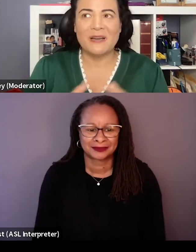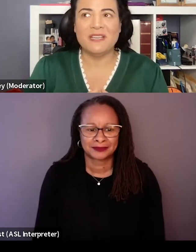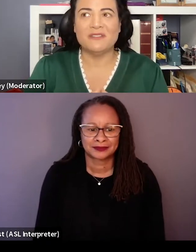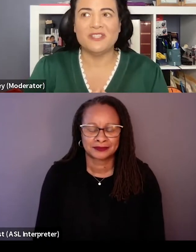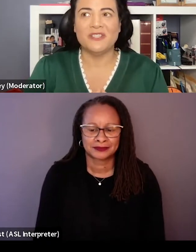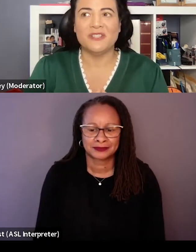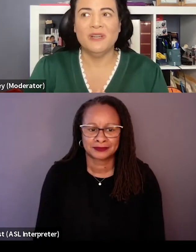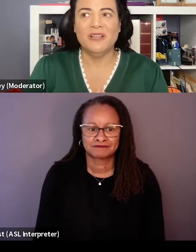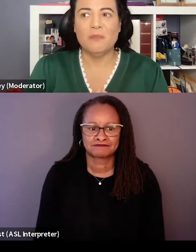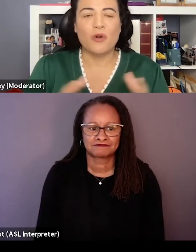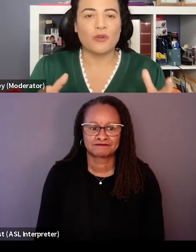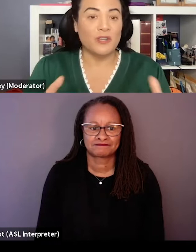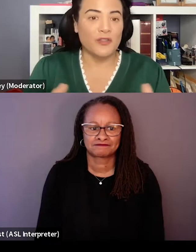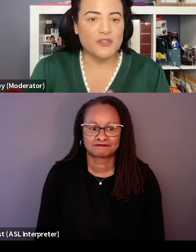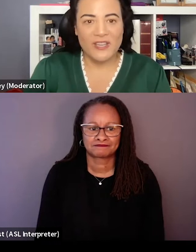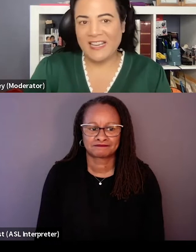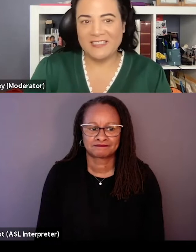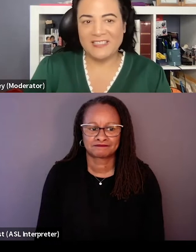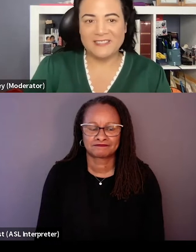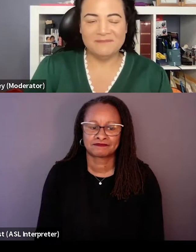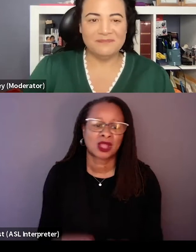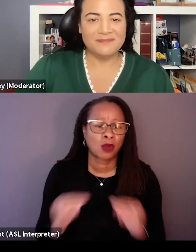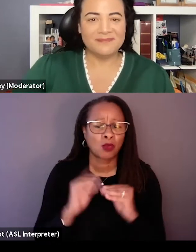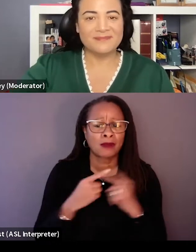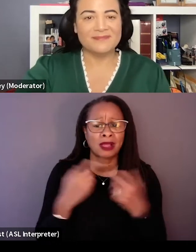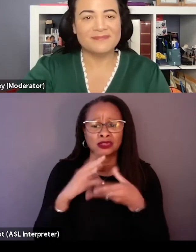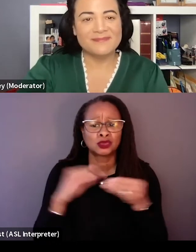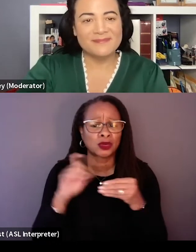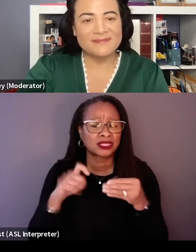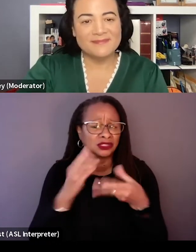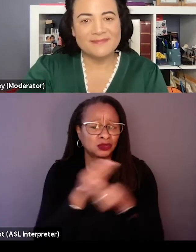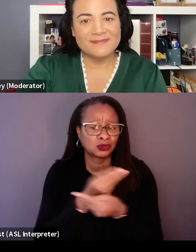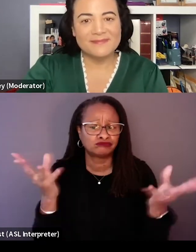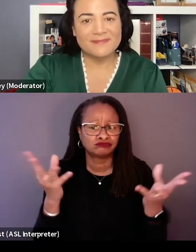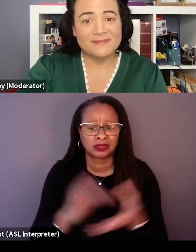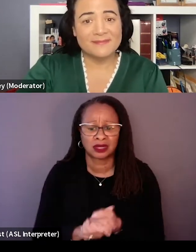did it come down to more, the story they had to tell? I think that's a really awful part